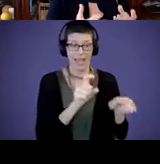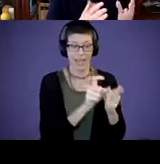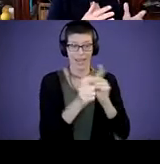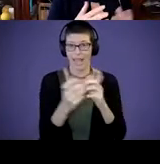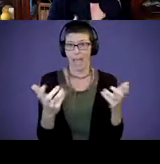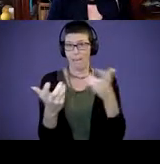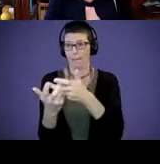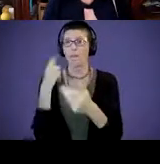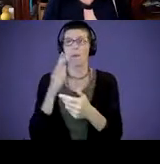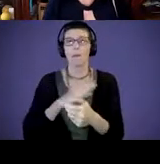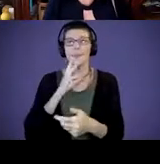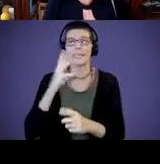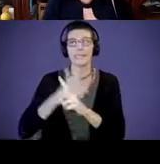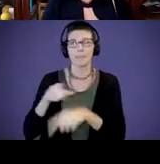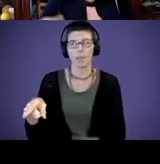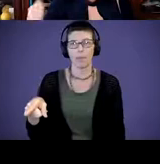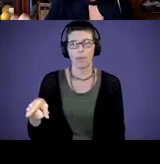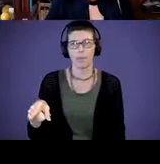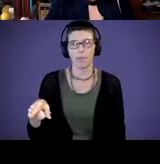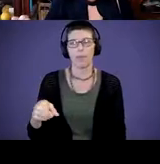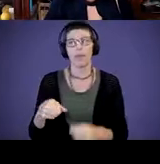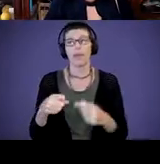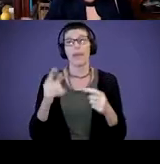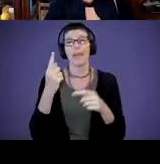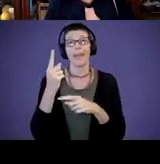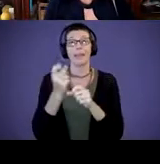Well, how does that look then a year later, maybe we pull a tip sheet